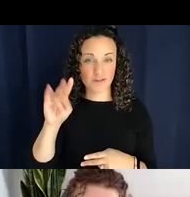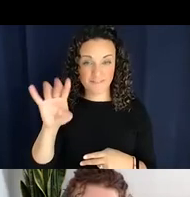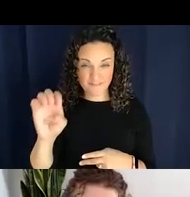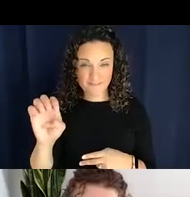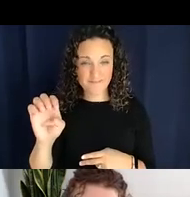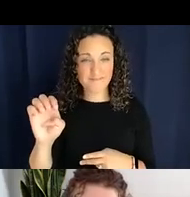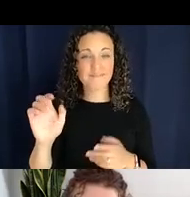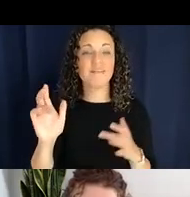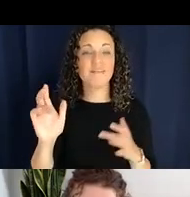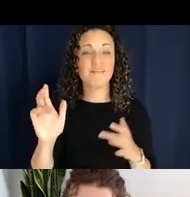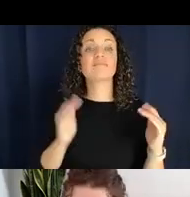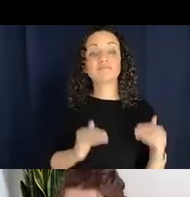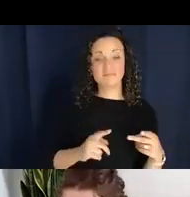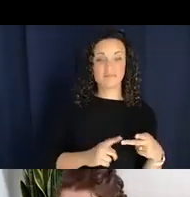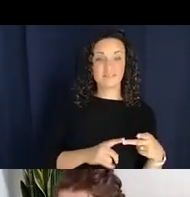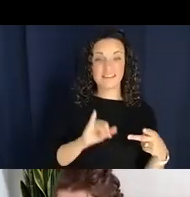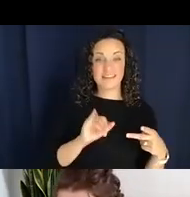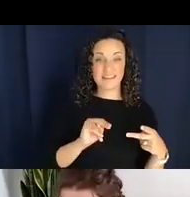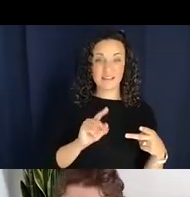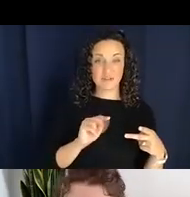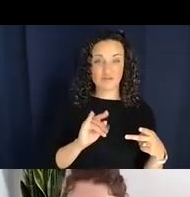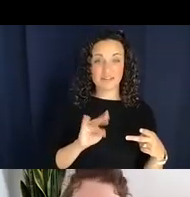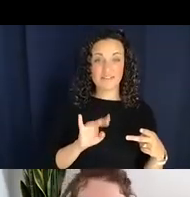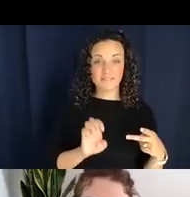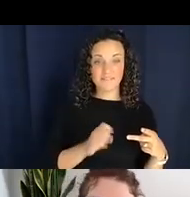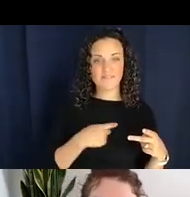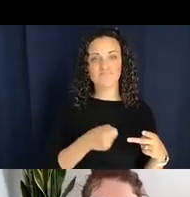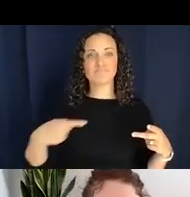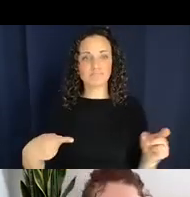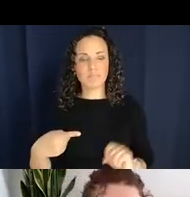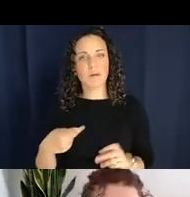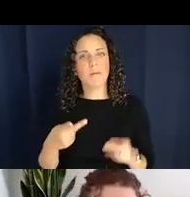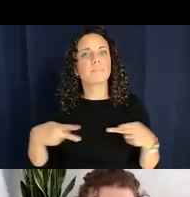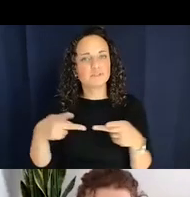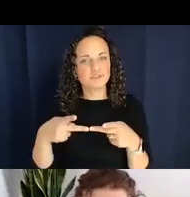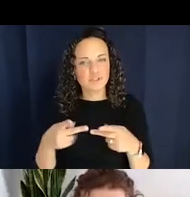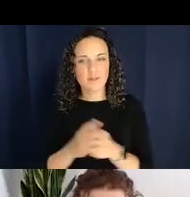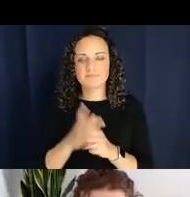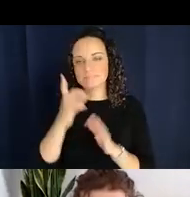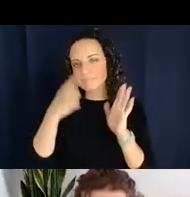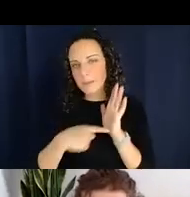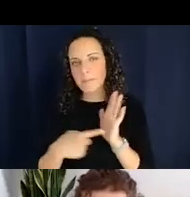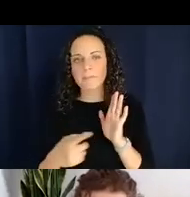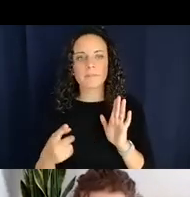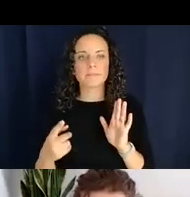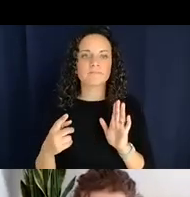things that are called positional, so basically those are like the examples that Allan gave